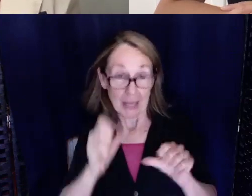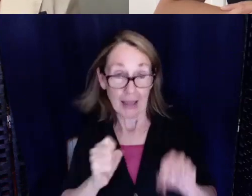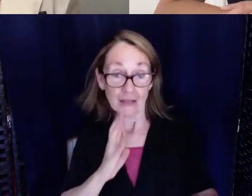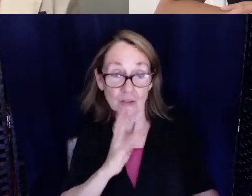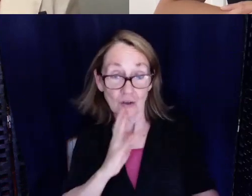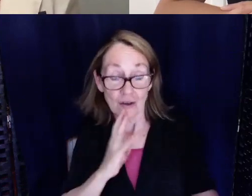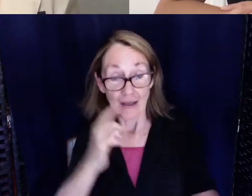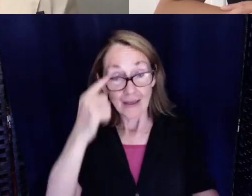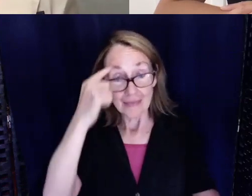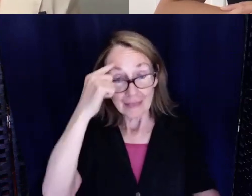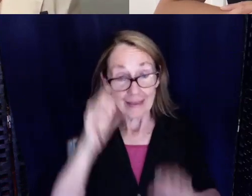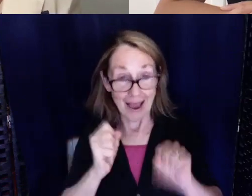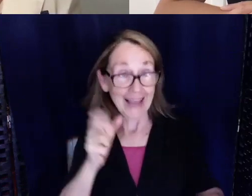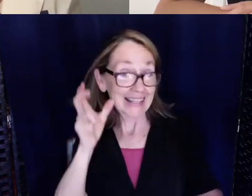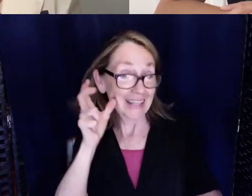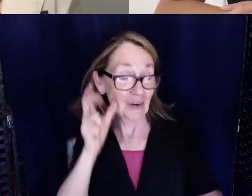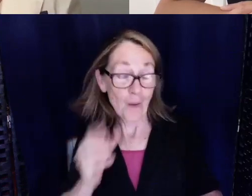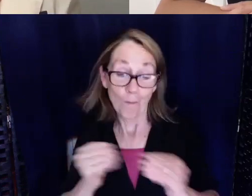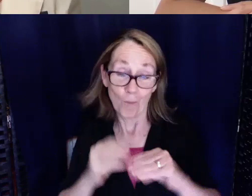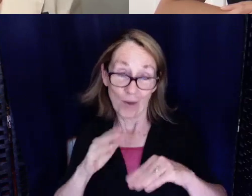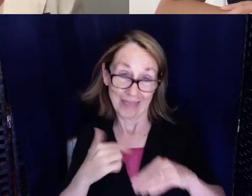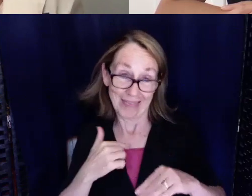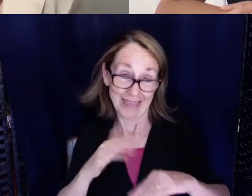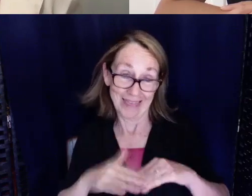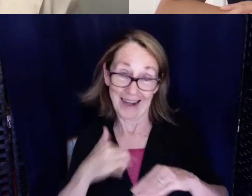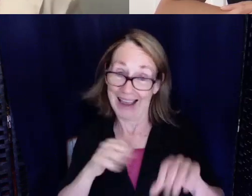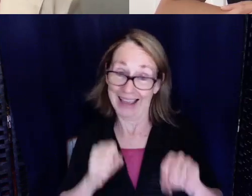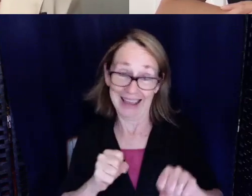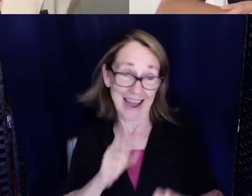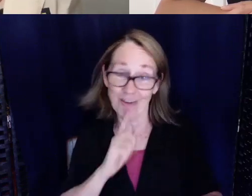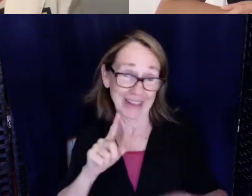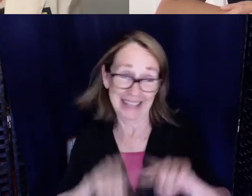that I can hear more than I can hear, but I really can't.